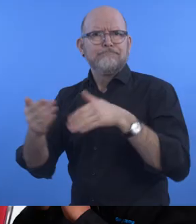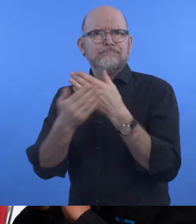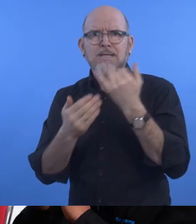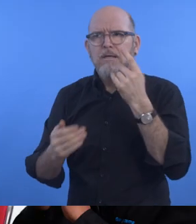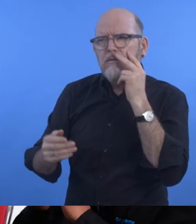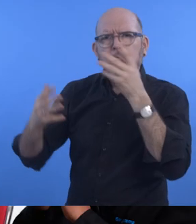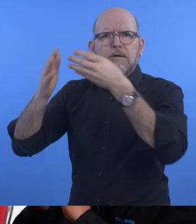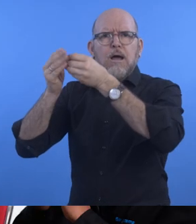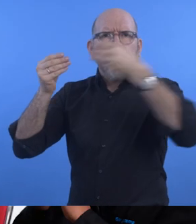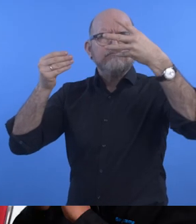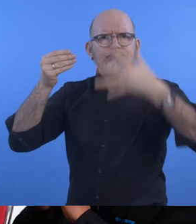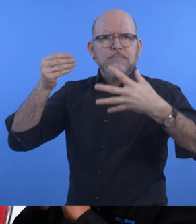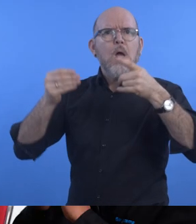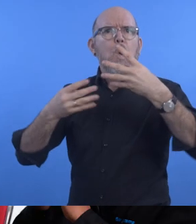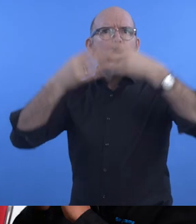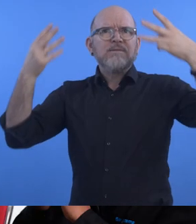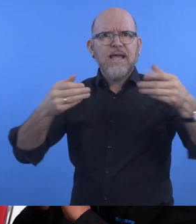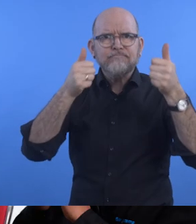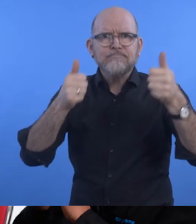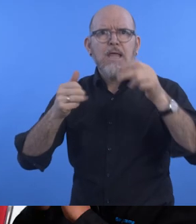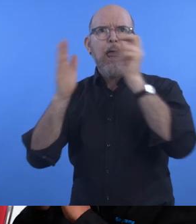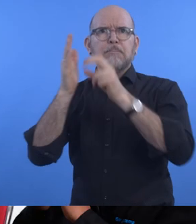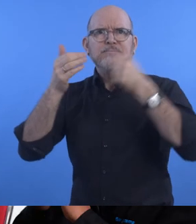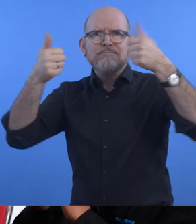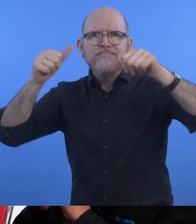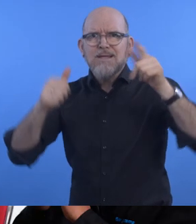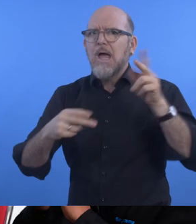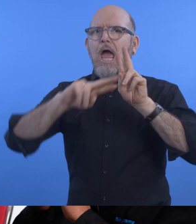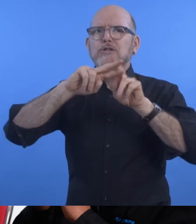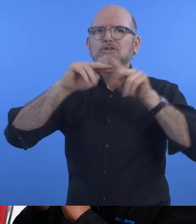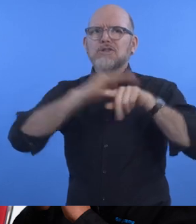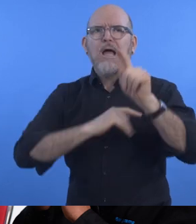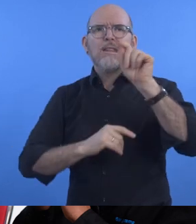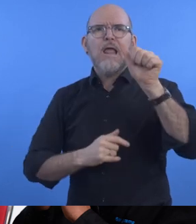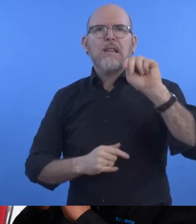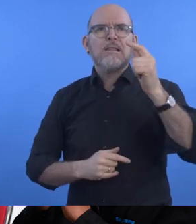digital accessibility, the initiative also reviews websites, apps, and more